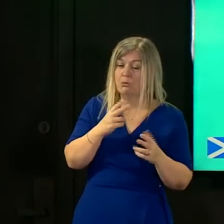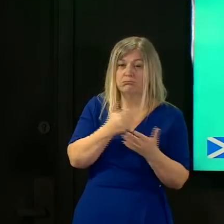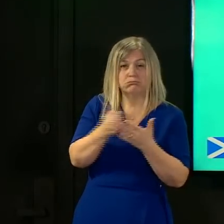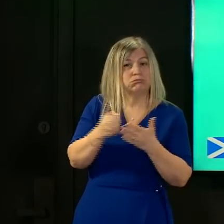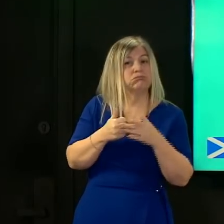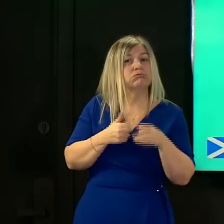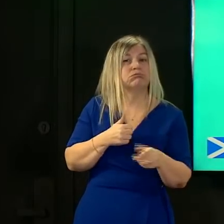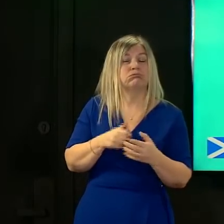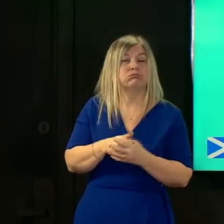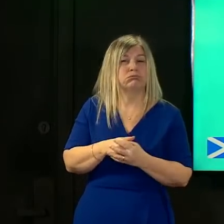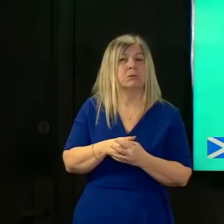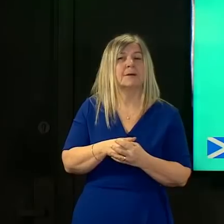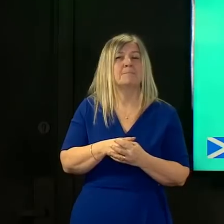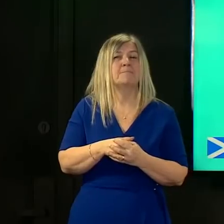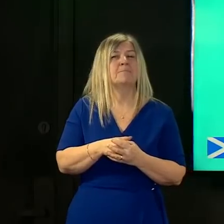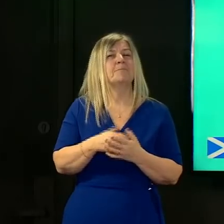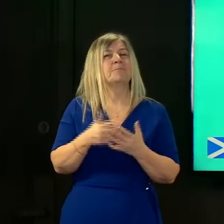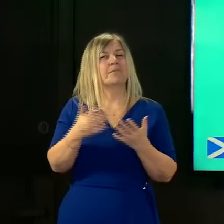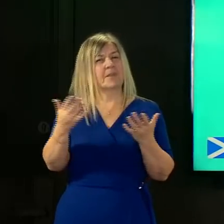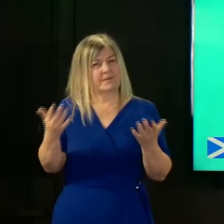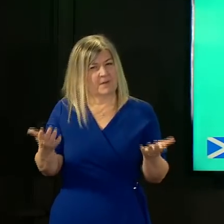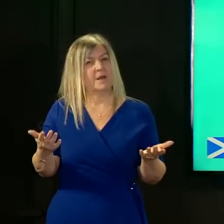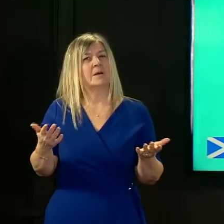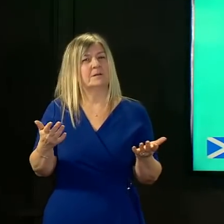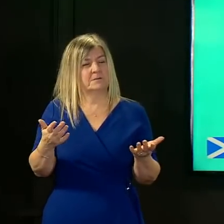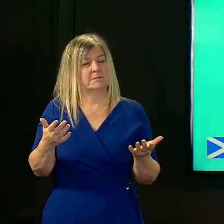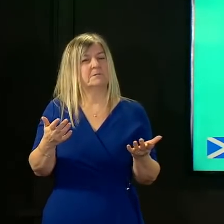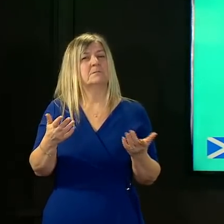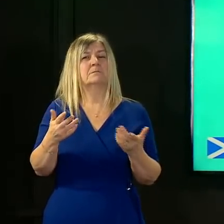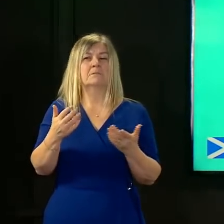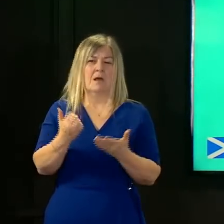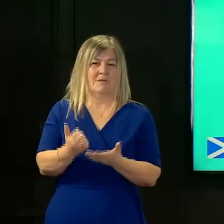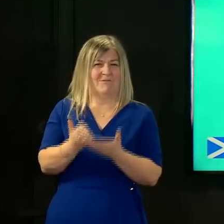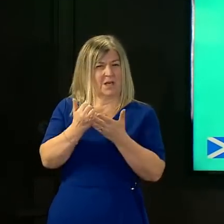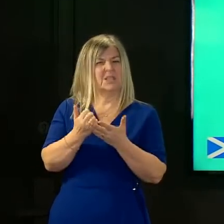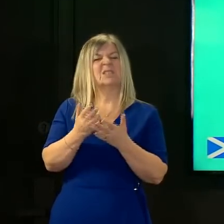the modelling and only at that point do we provide the advice for ministers to take their decision on